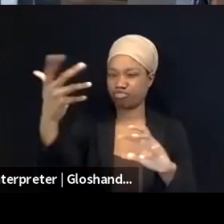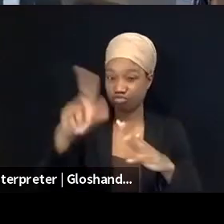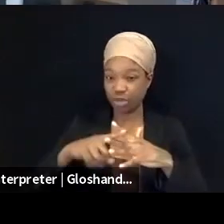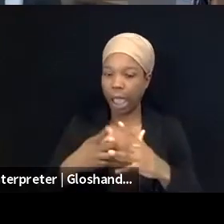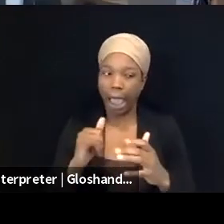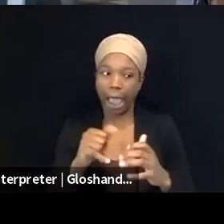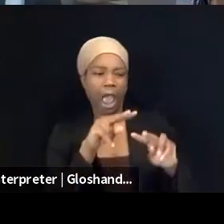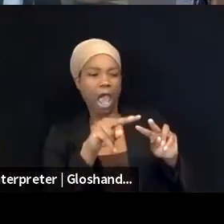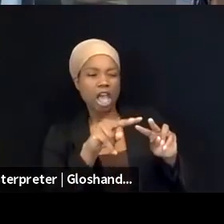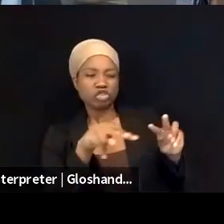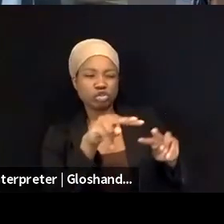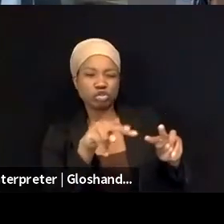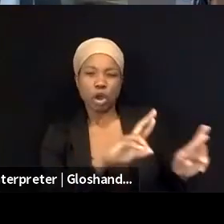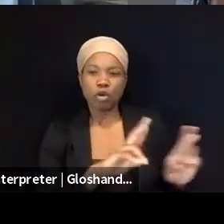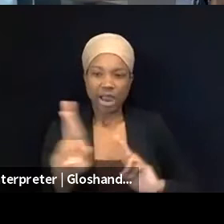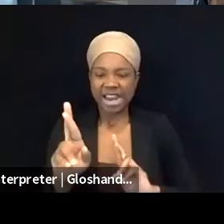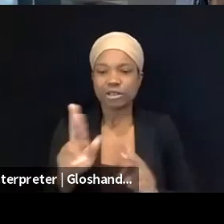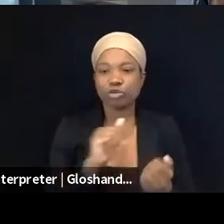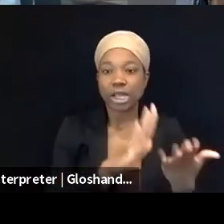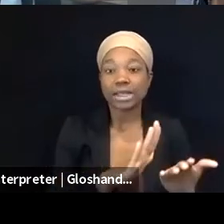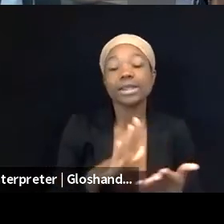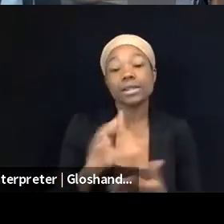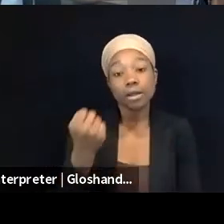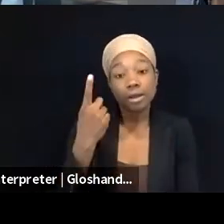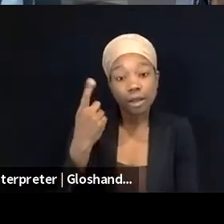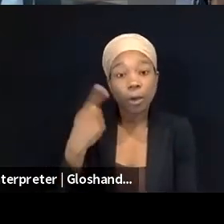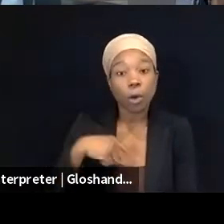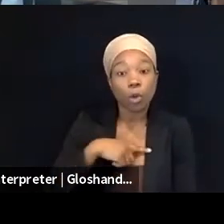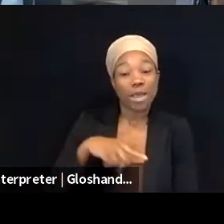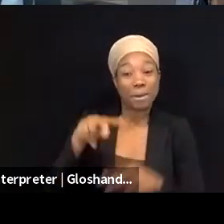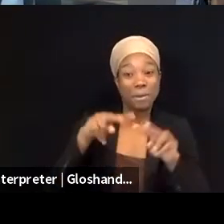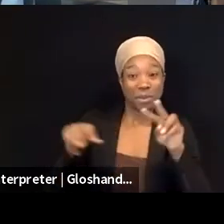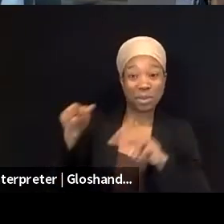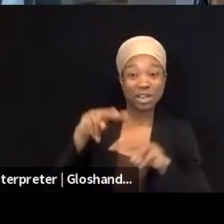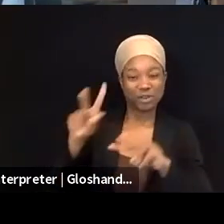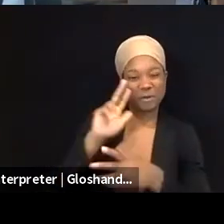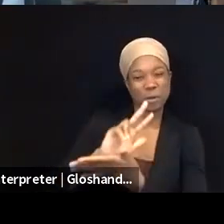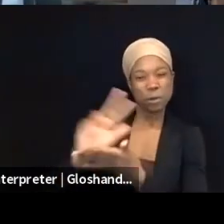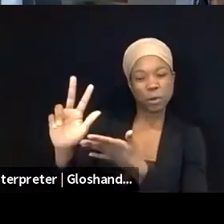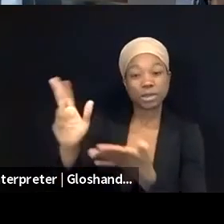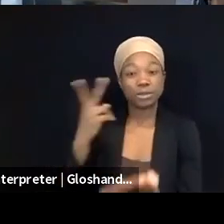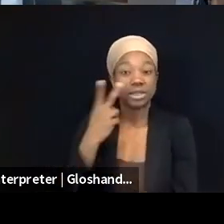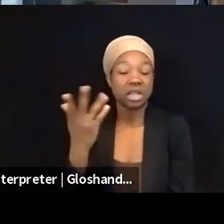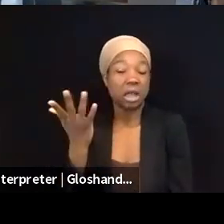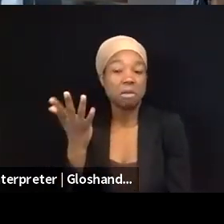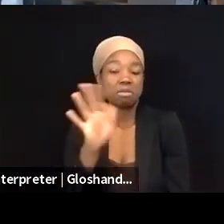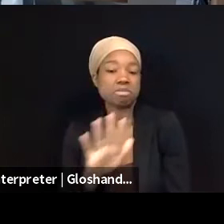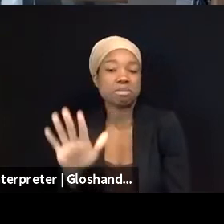that we monitor in these three weeks, there was around 183 conversations, around 80%,